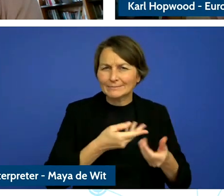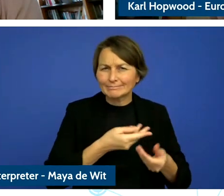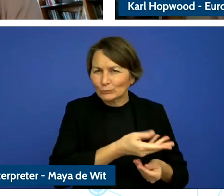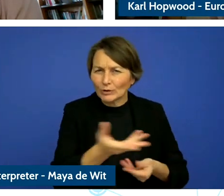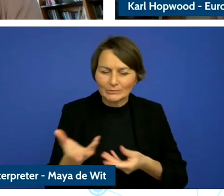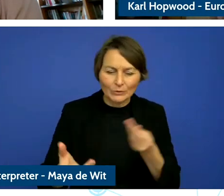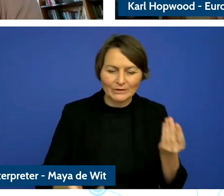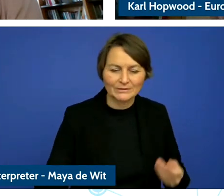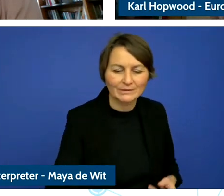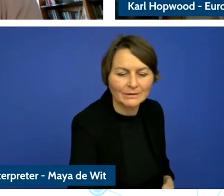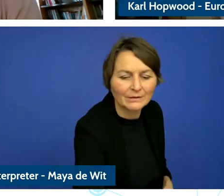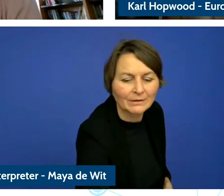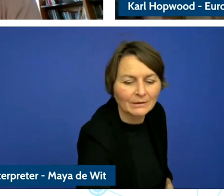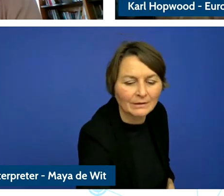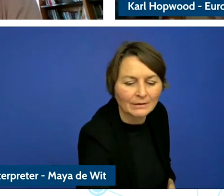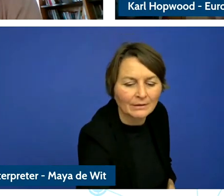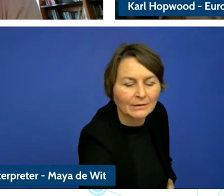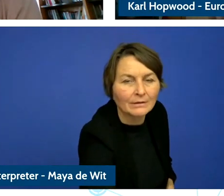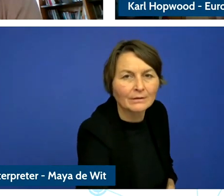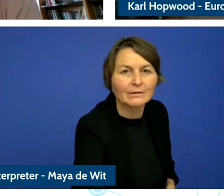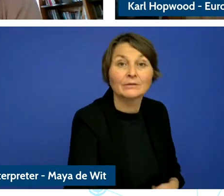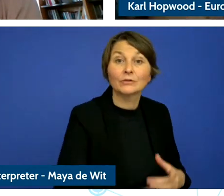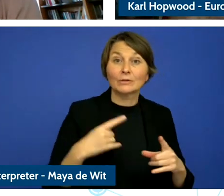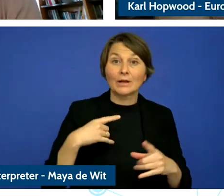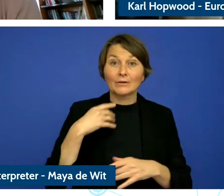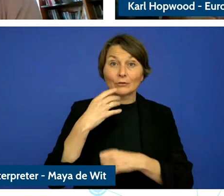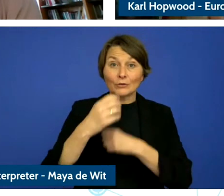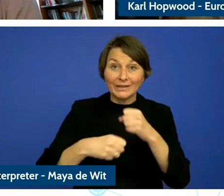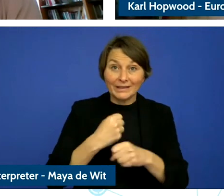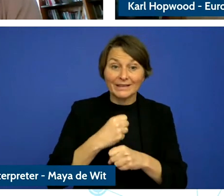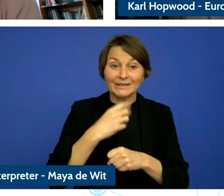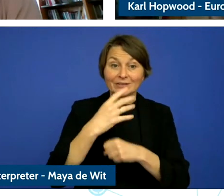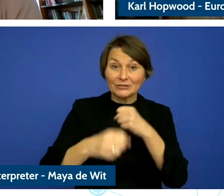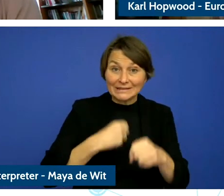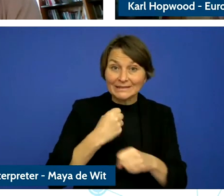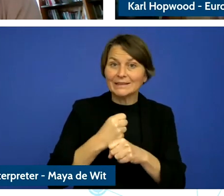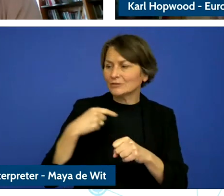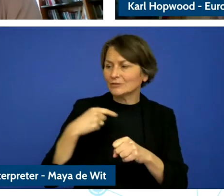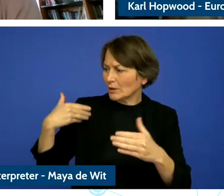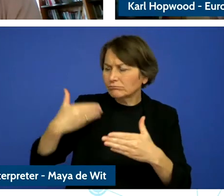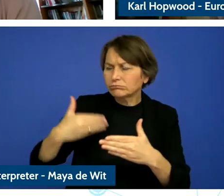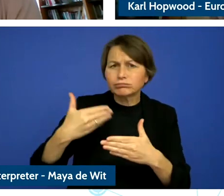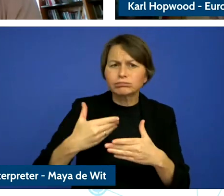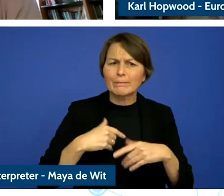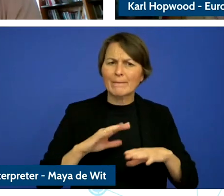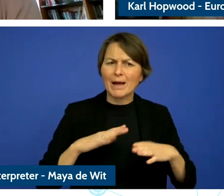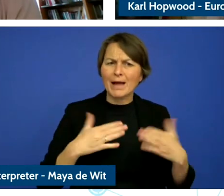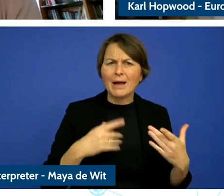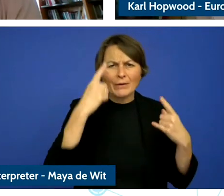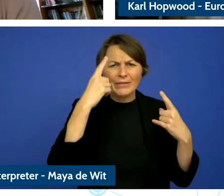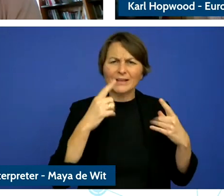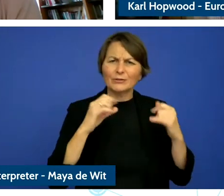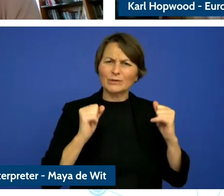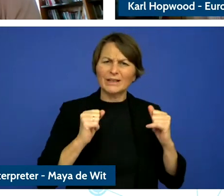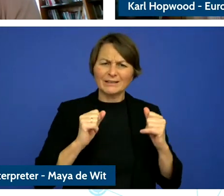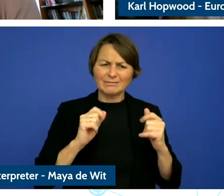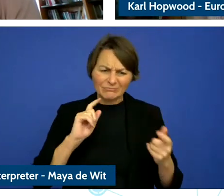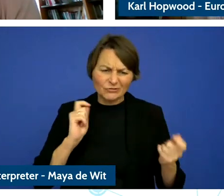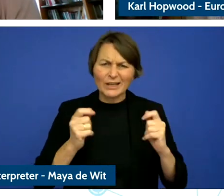for quite a number of years but it hadn't happened so how do we make sure that it does moving forward.